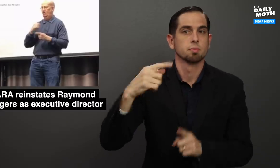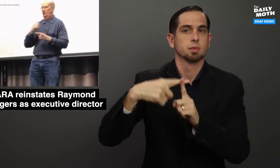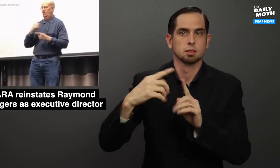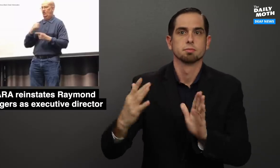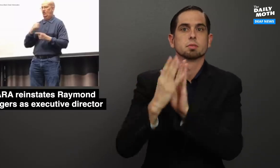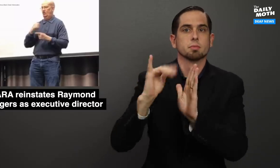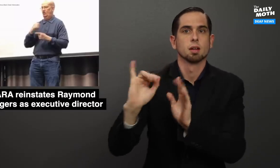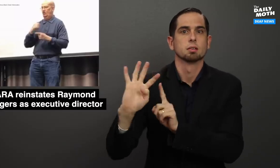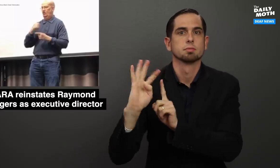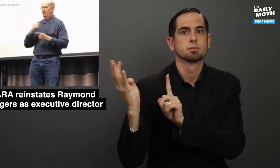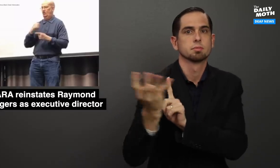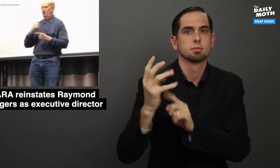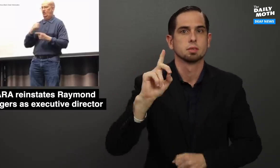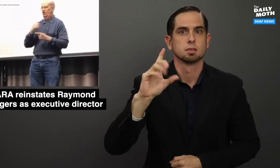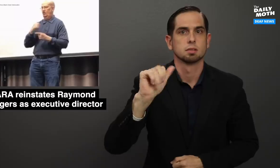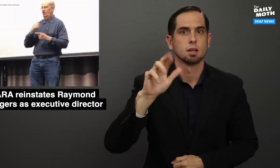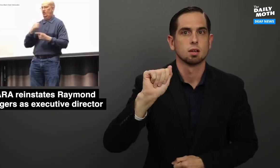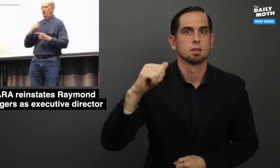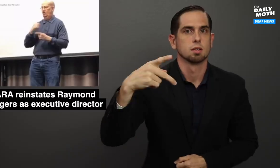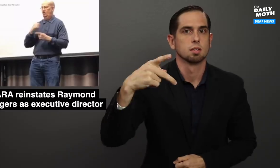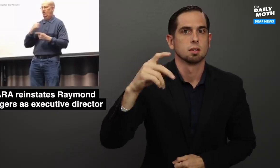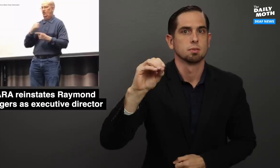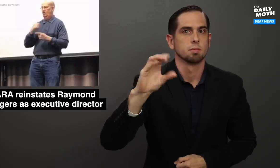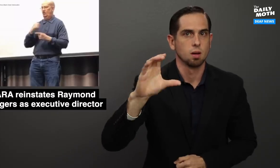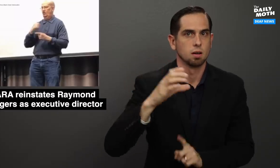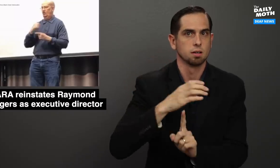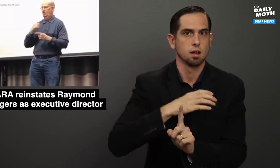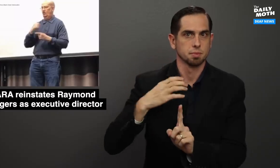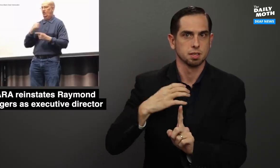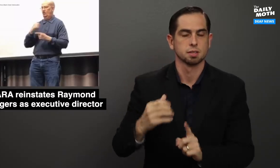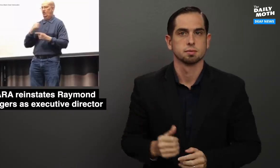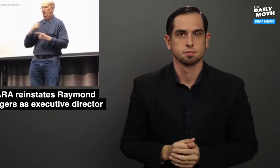and the DCARA POC committee.